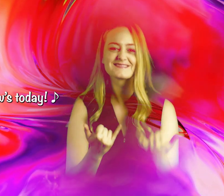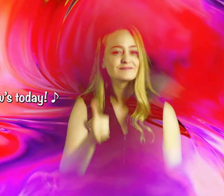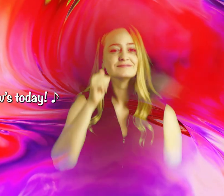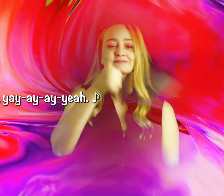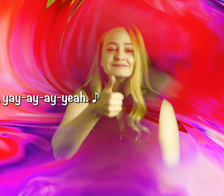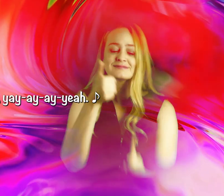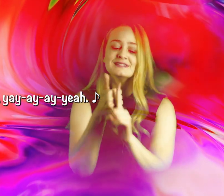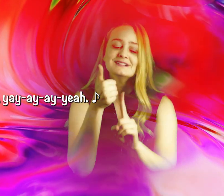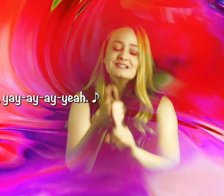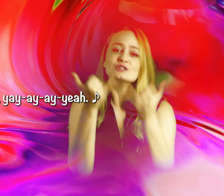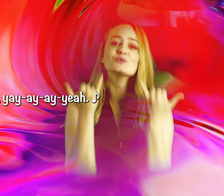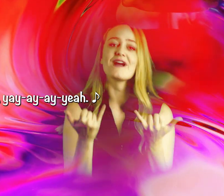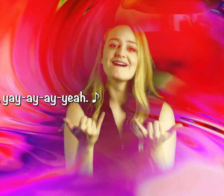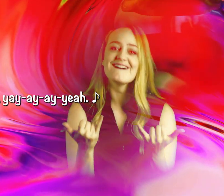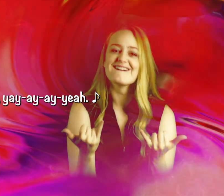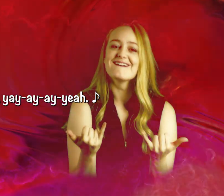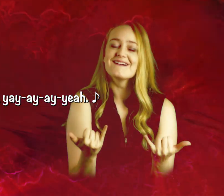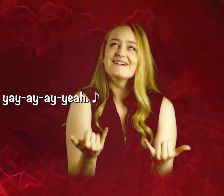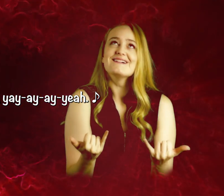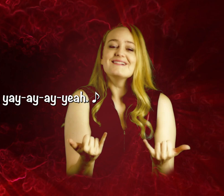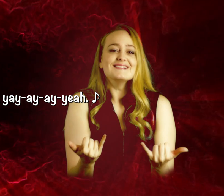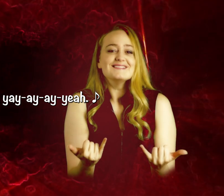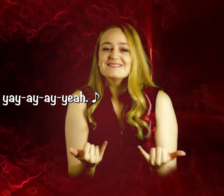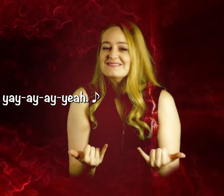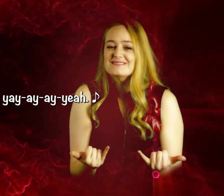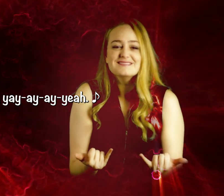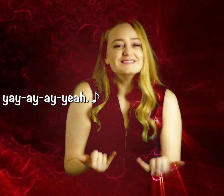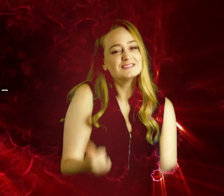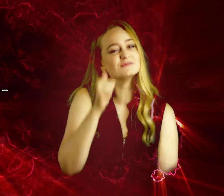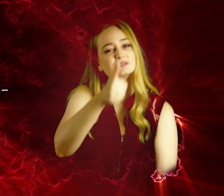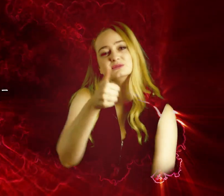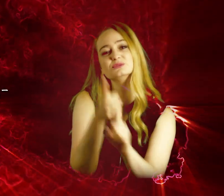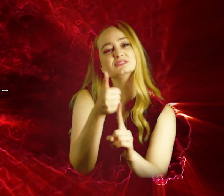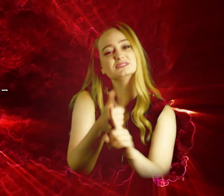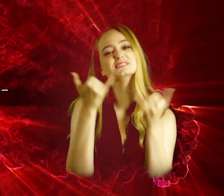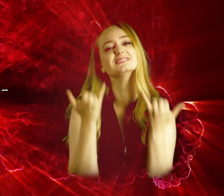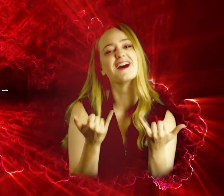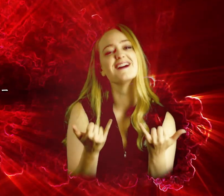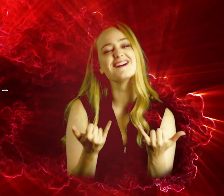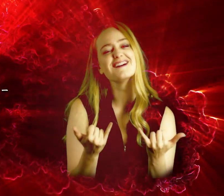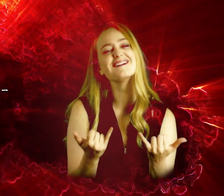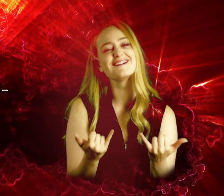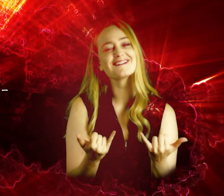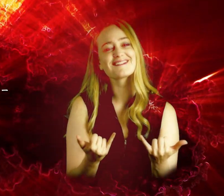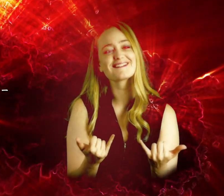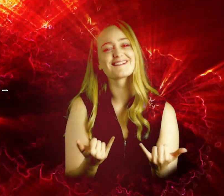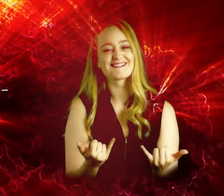Tomorrow’s today, yay-ay-ay-yeah. Tomorrow’s Today – hey, ay ay-ee.